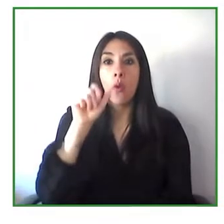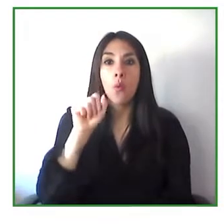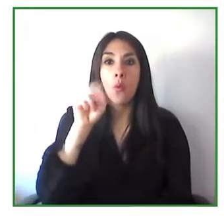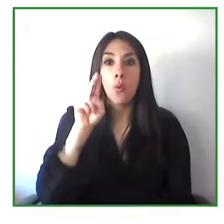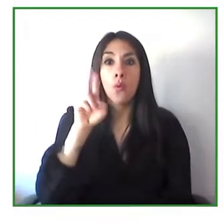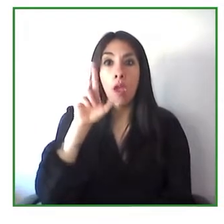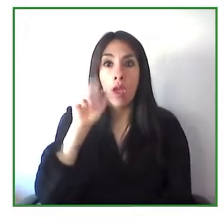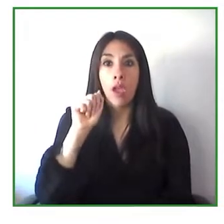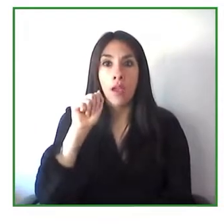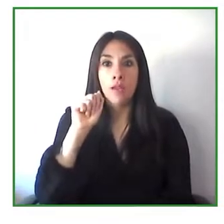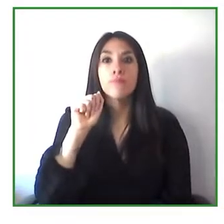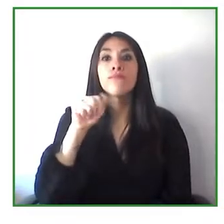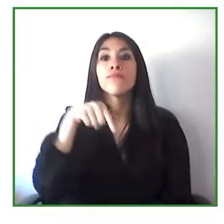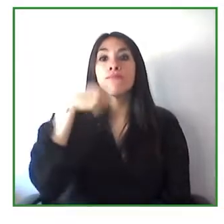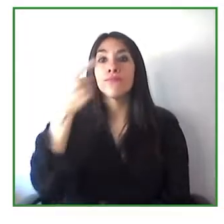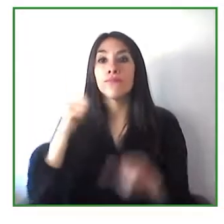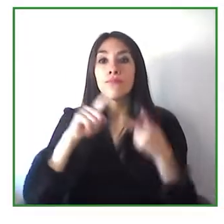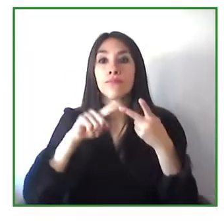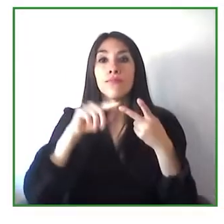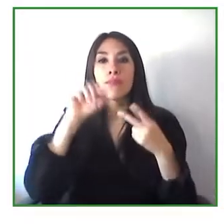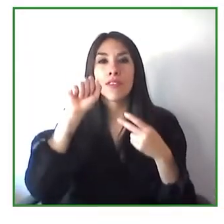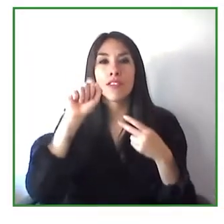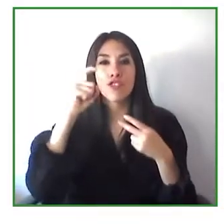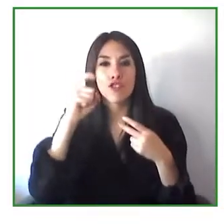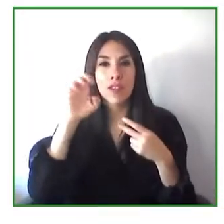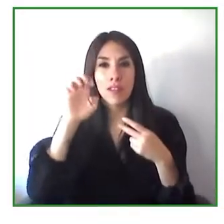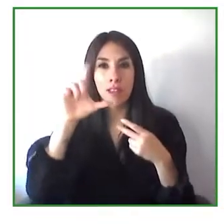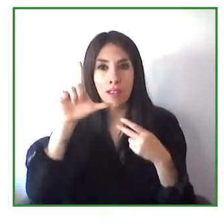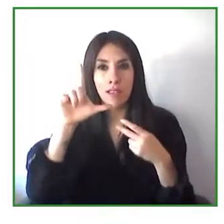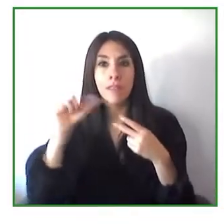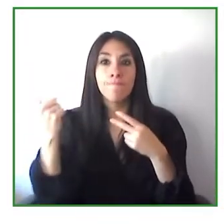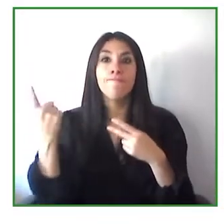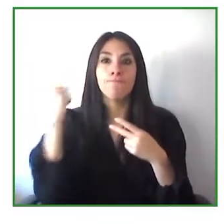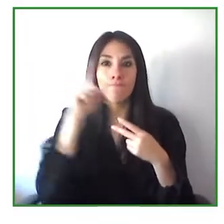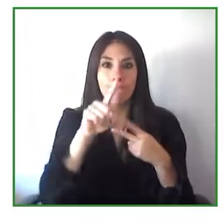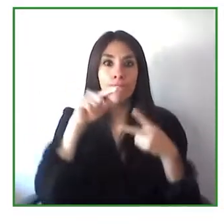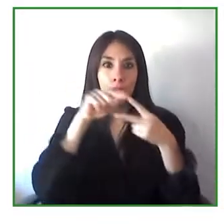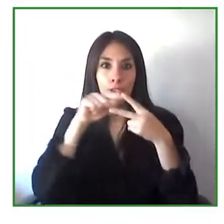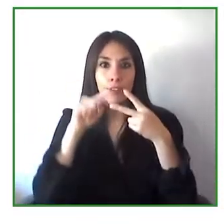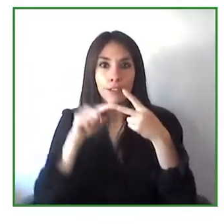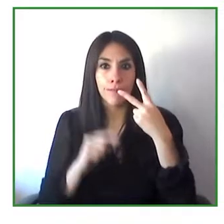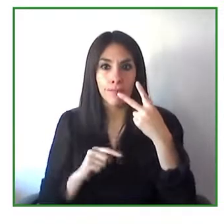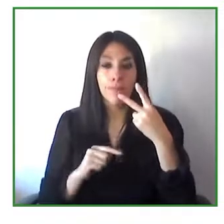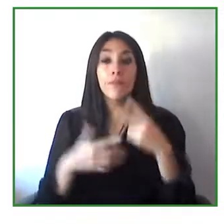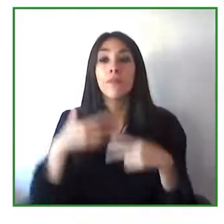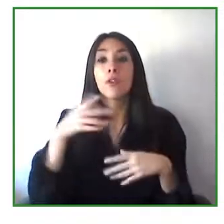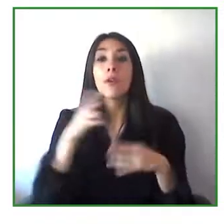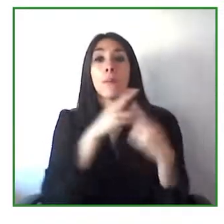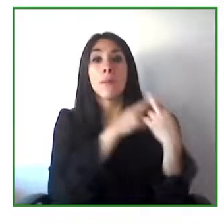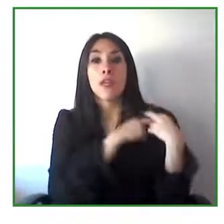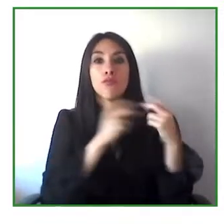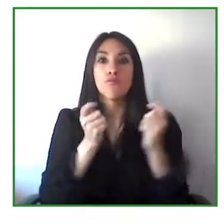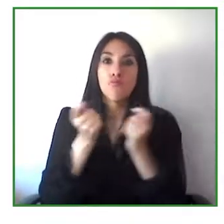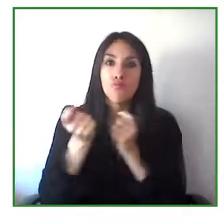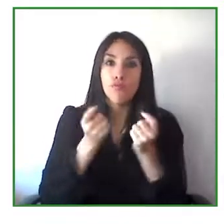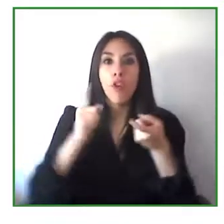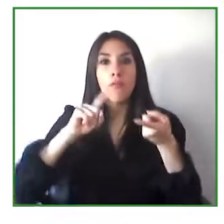and Axel Leblois from G3iCT that is led by our friend, Carolina García,